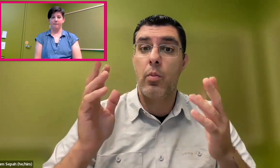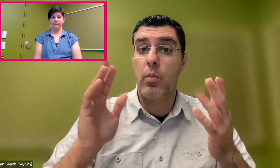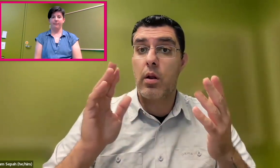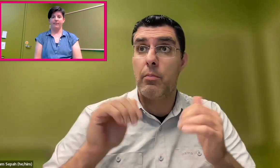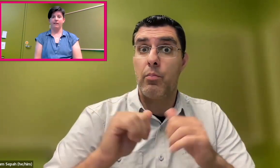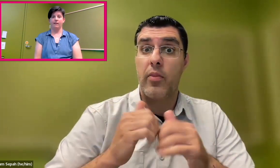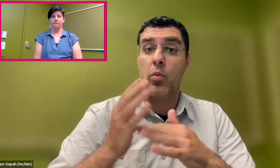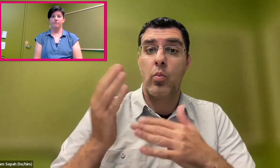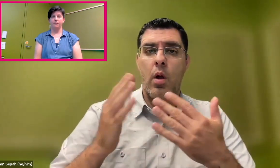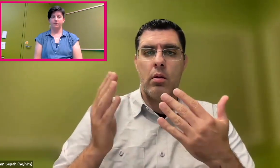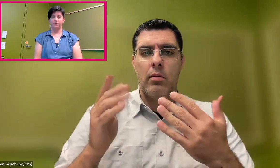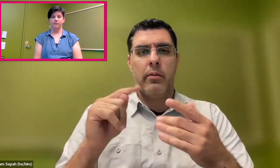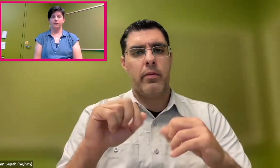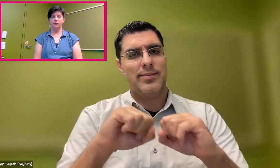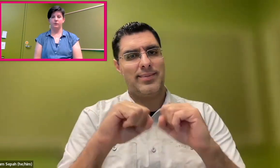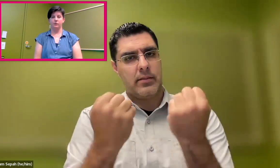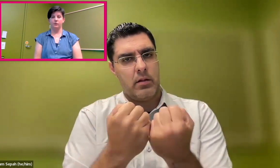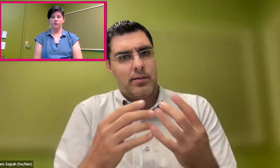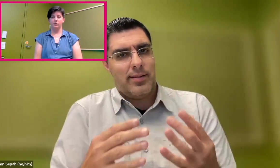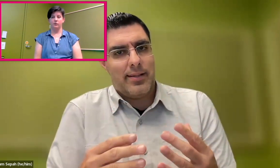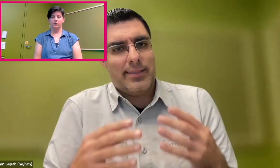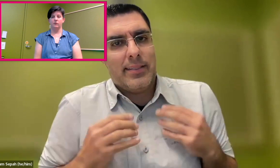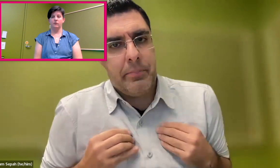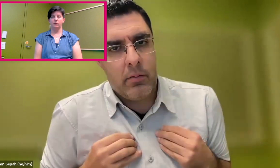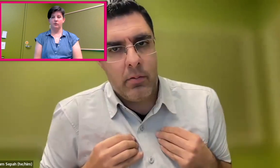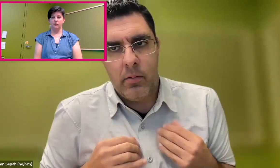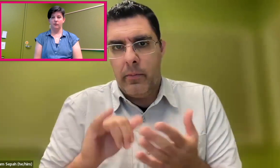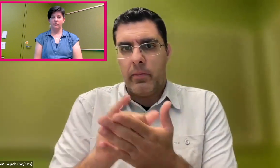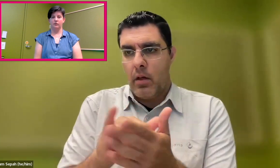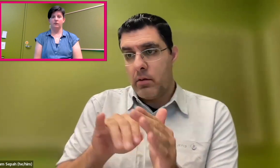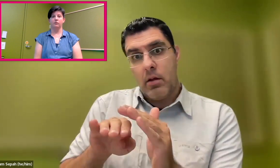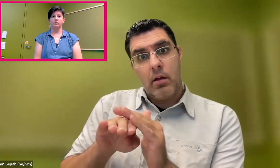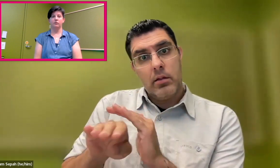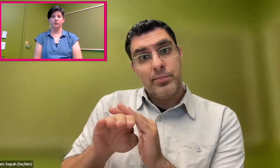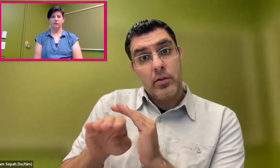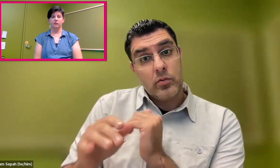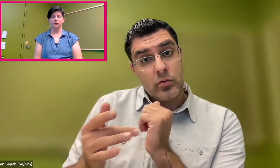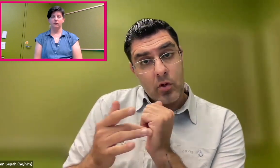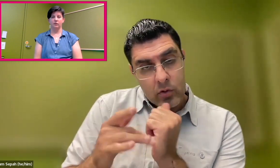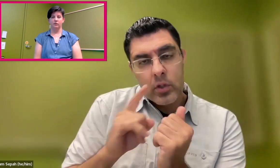And one thing I'm personally really hoping for is for society at large to accept